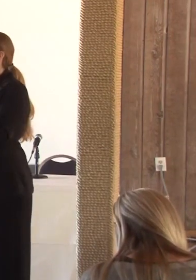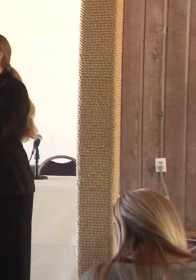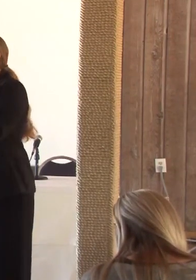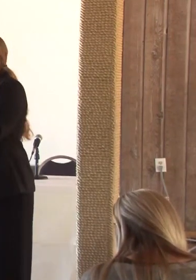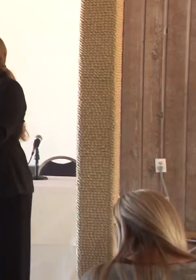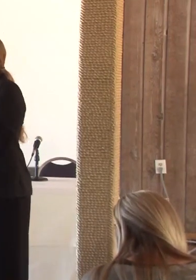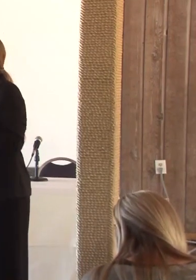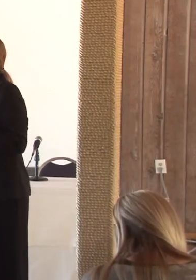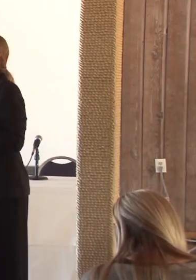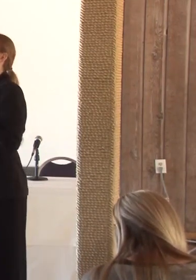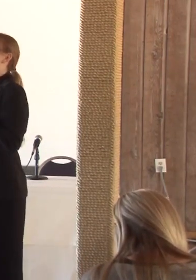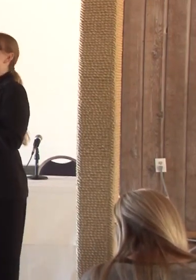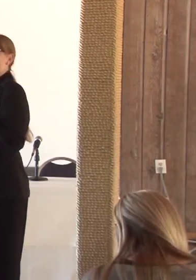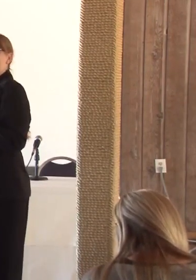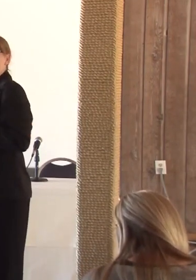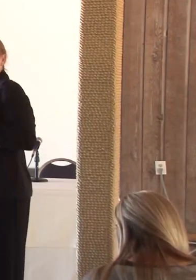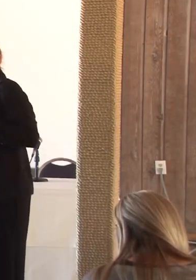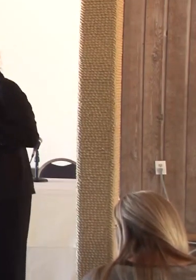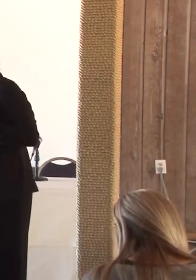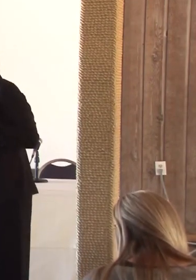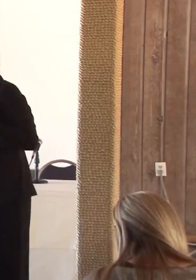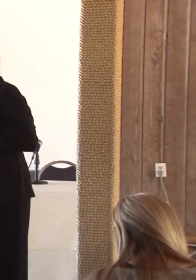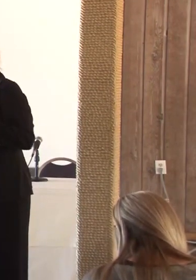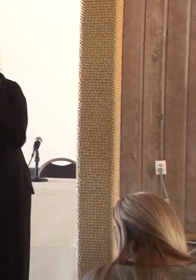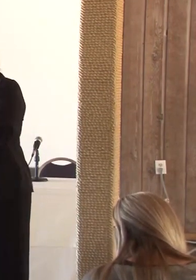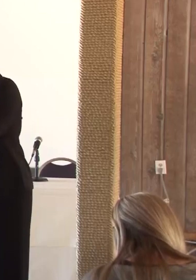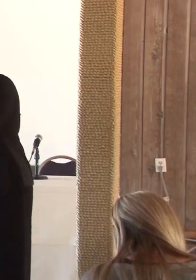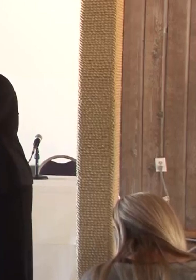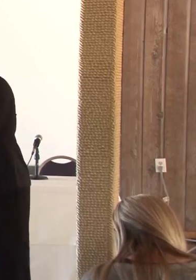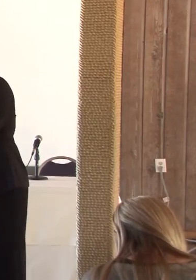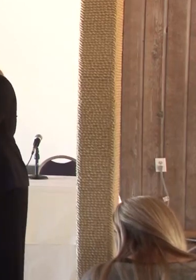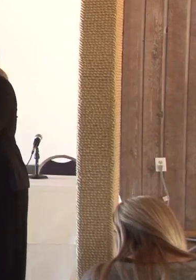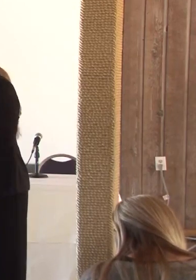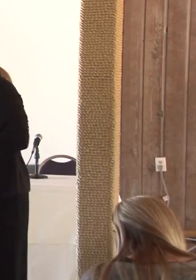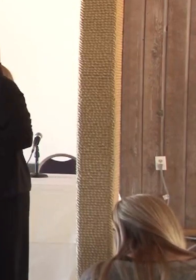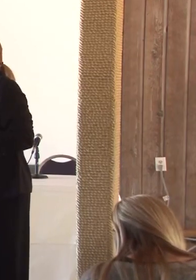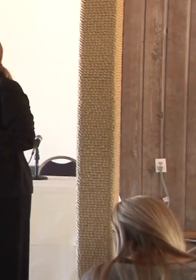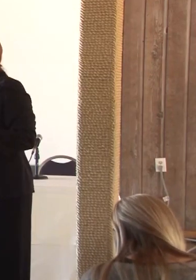wherever you go and share them with other people so those messages of kindness